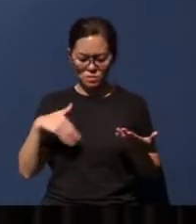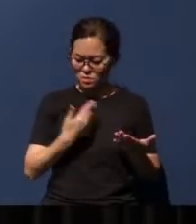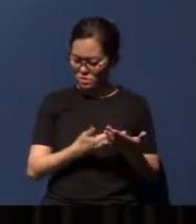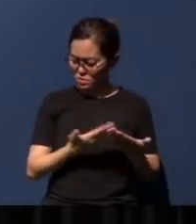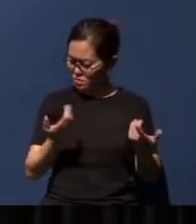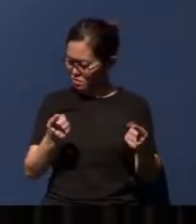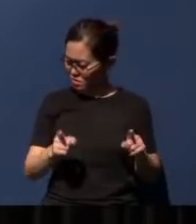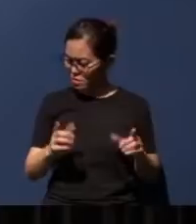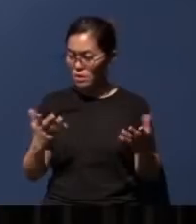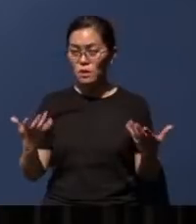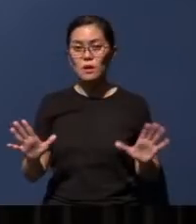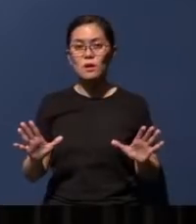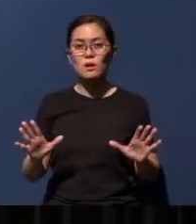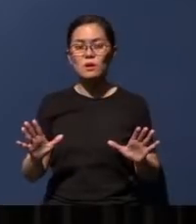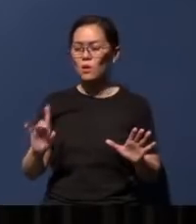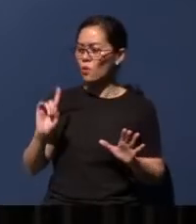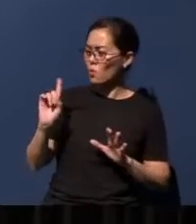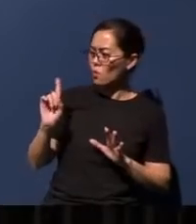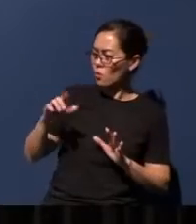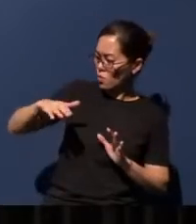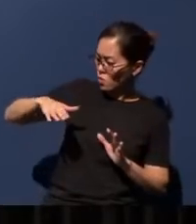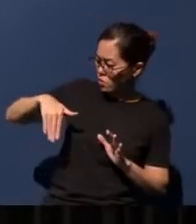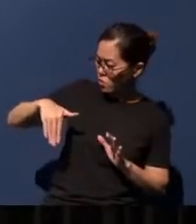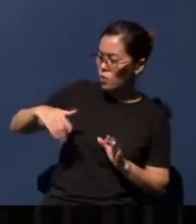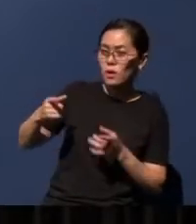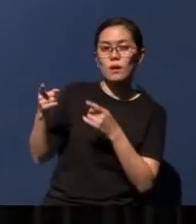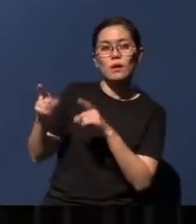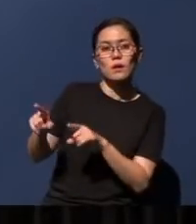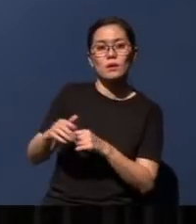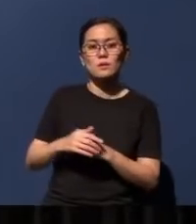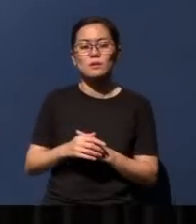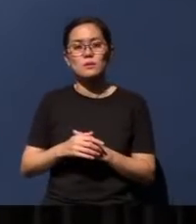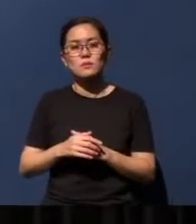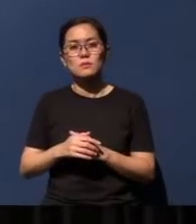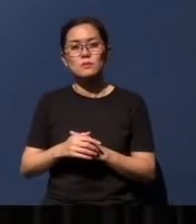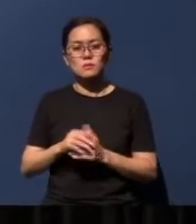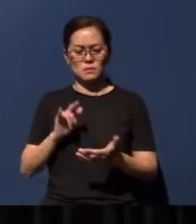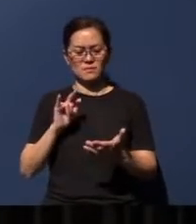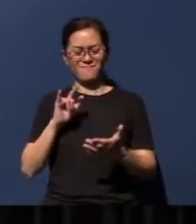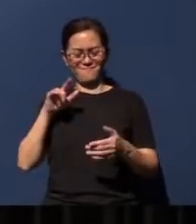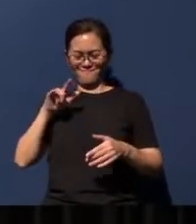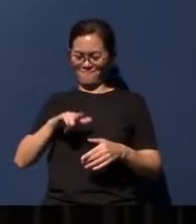and where it has still not yet. And that that is the complexity that you will see